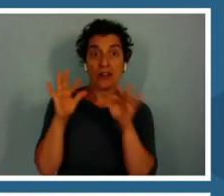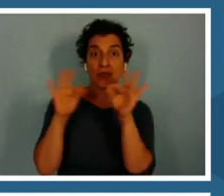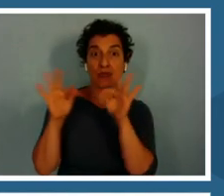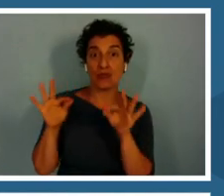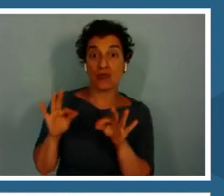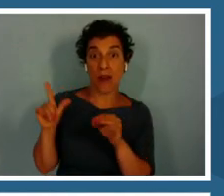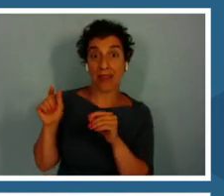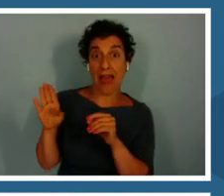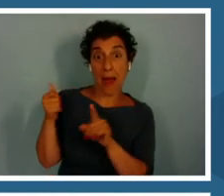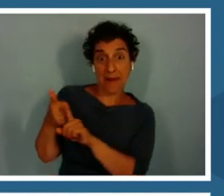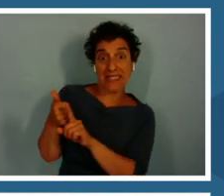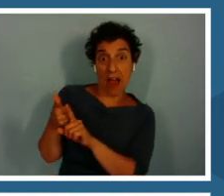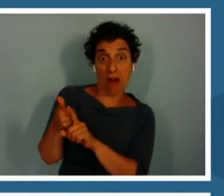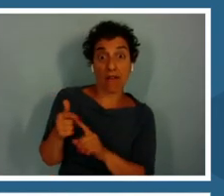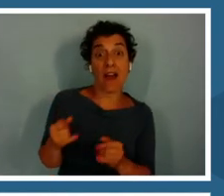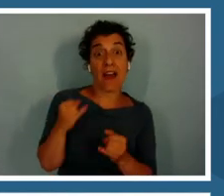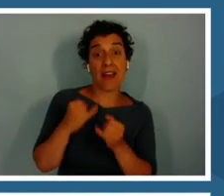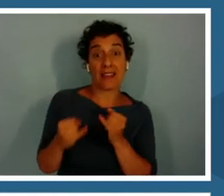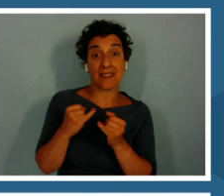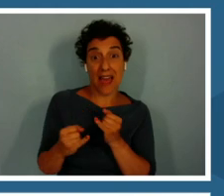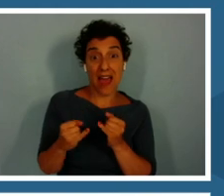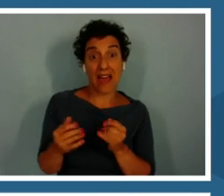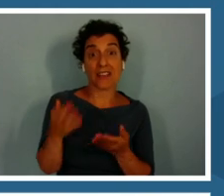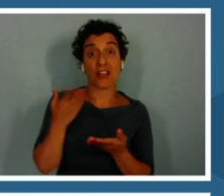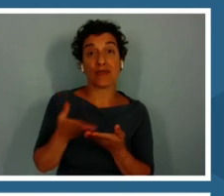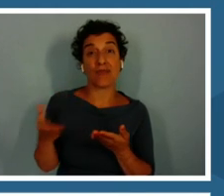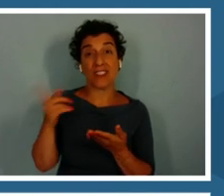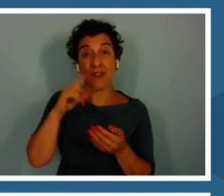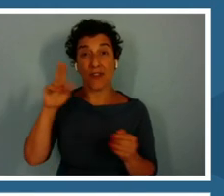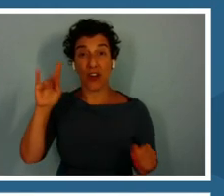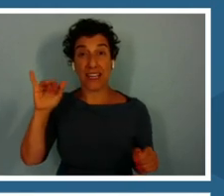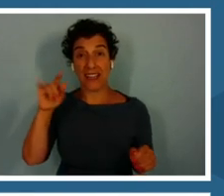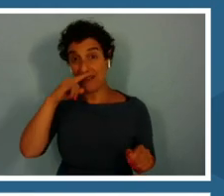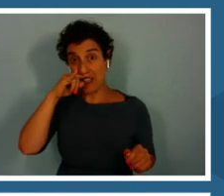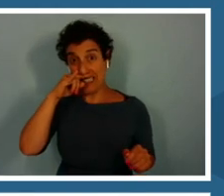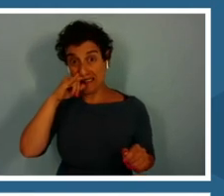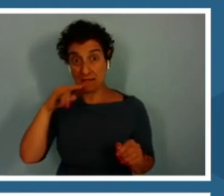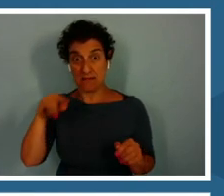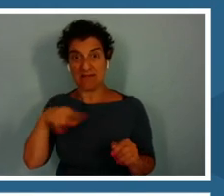If you go to that last tab resources for kids, and has a lot of fun games and videos, which